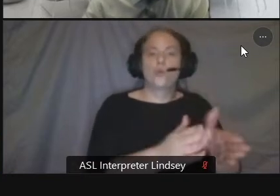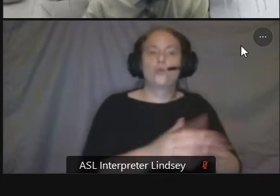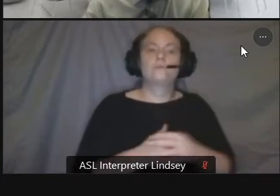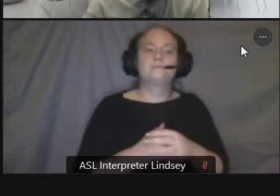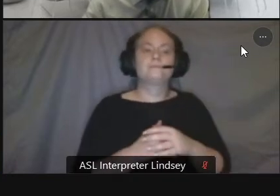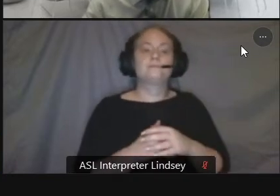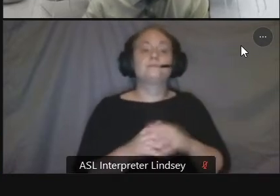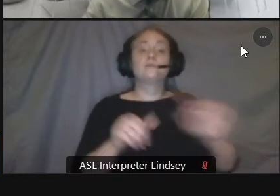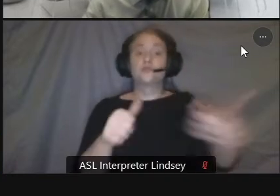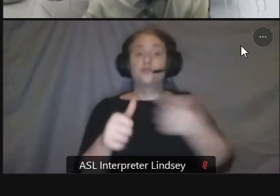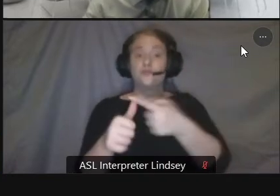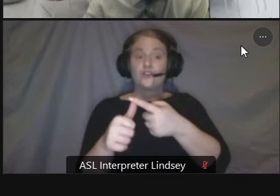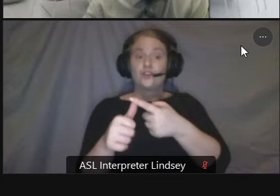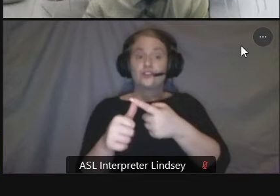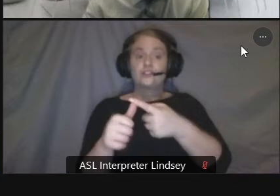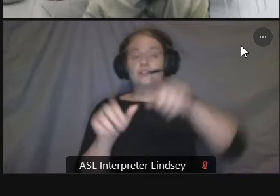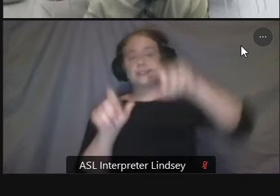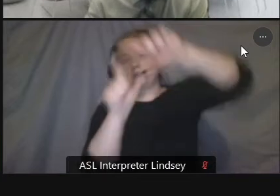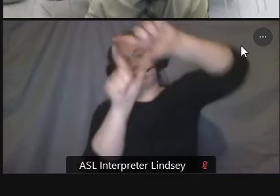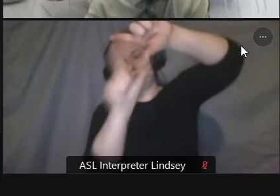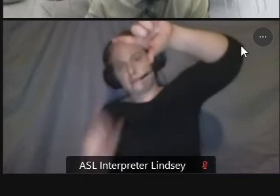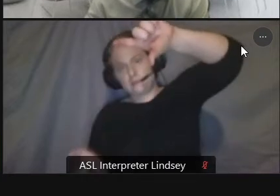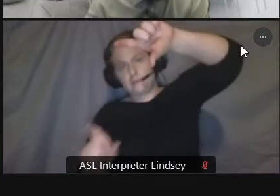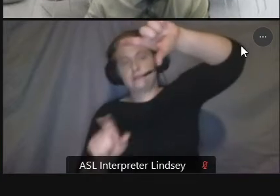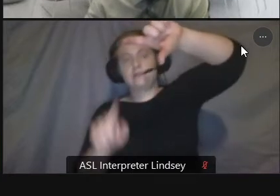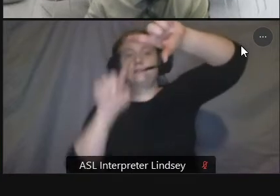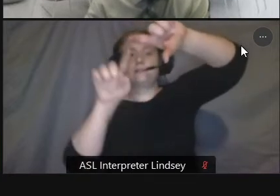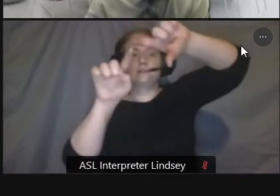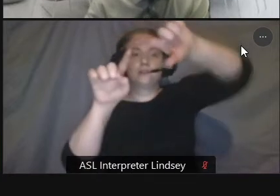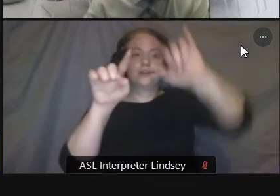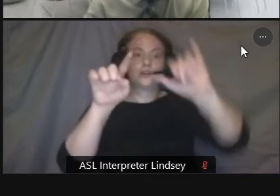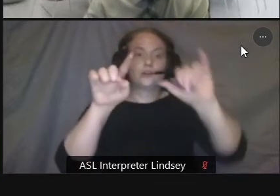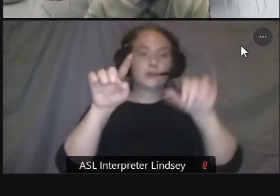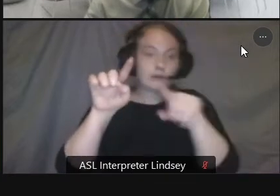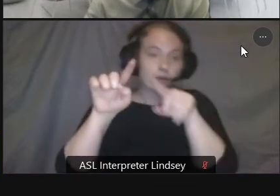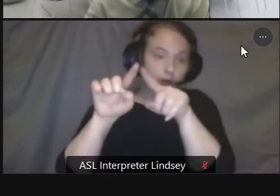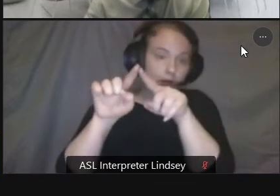this is going basically from the north to the south along connecticut you know there